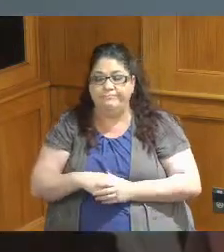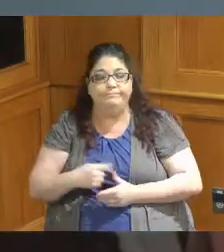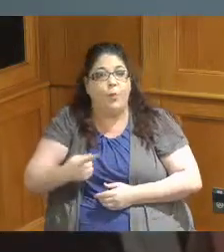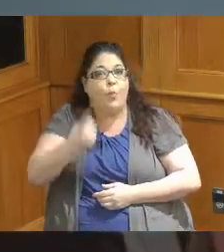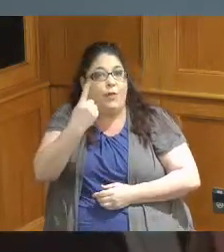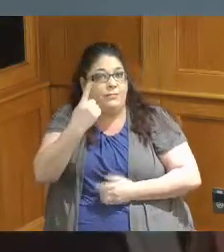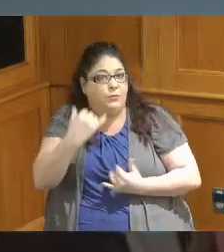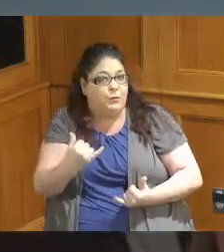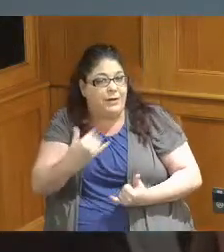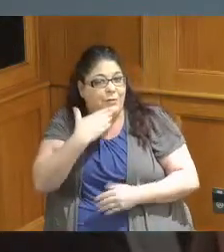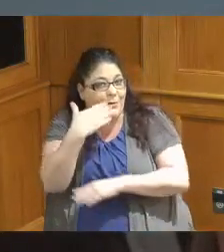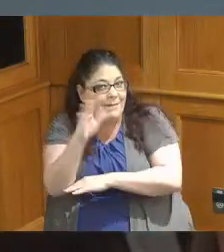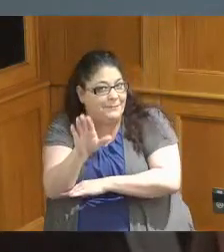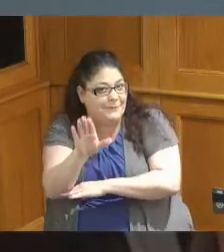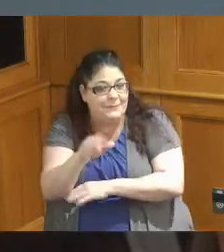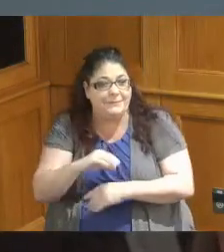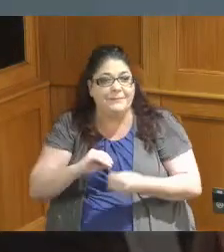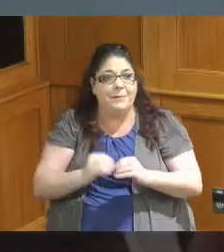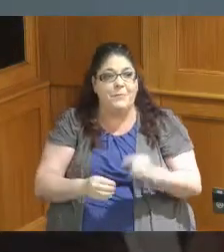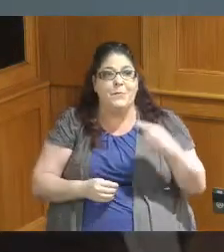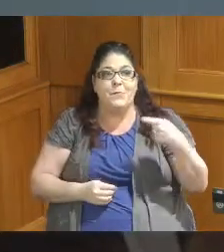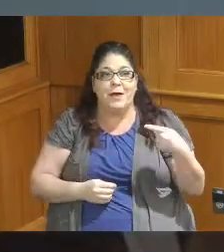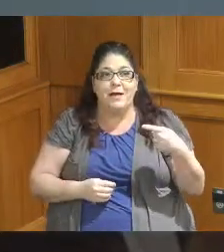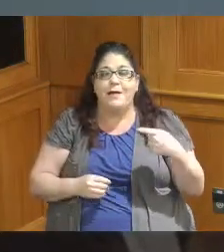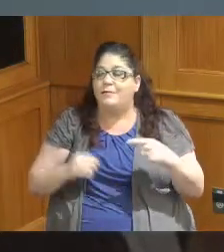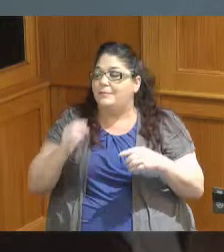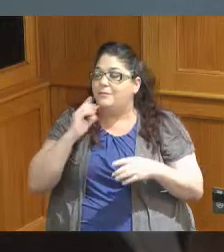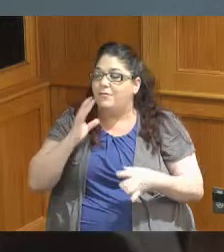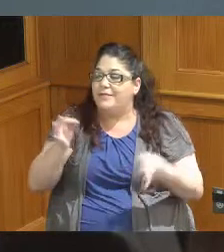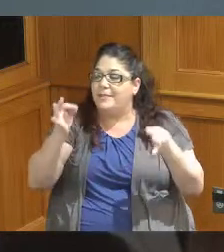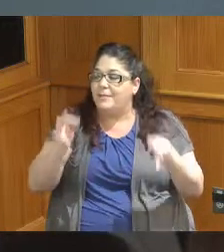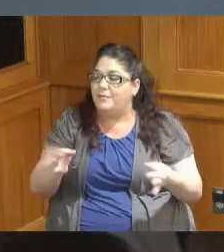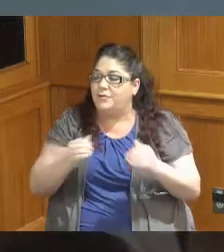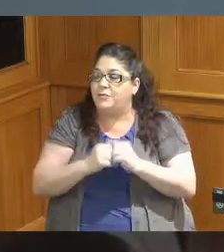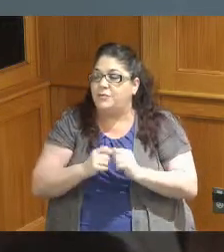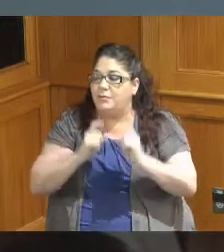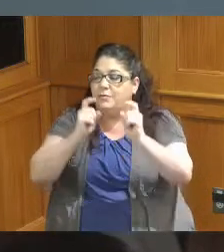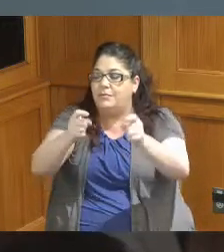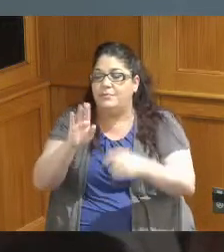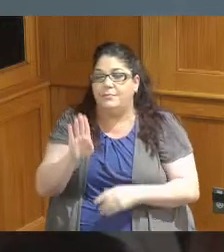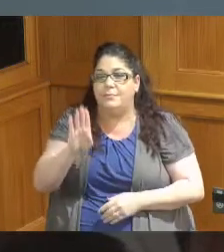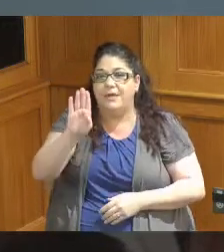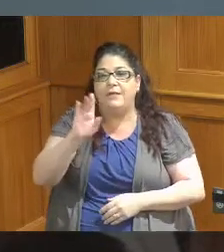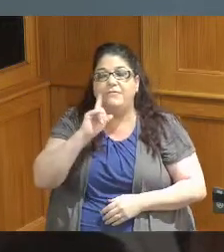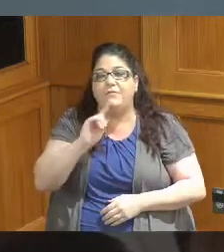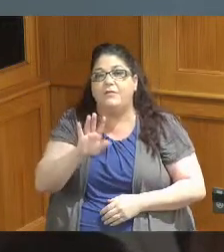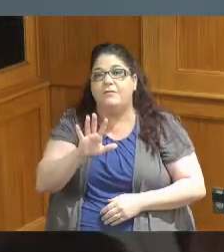today item number one is resolution awarding the bid for project 502 204